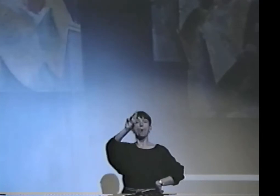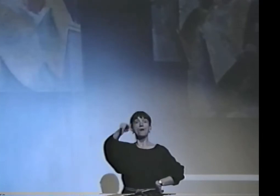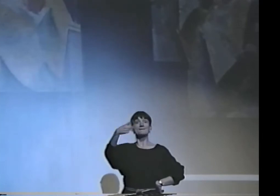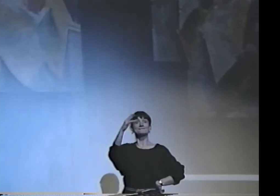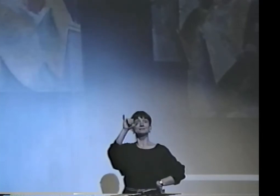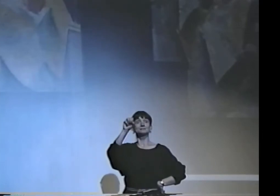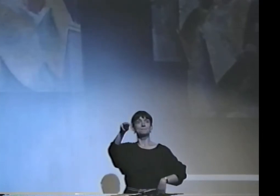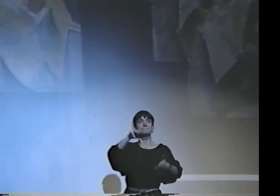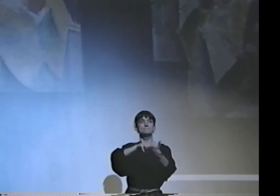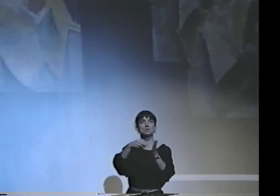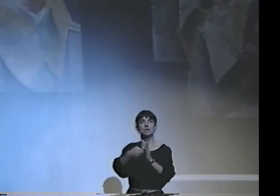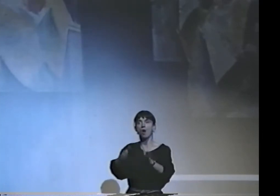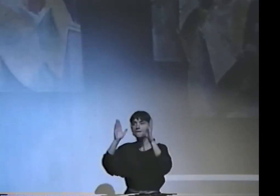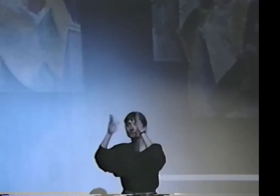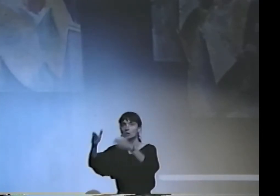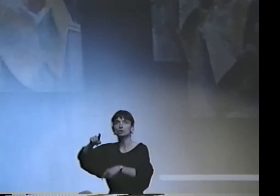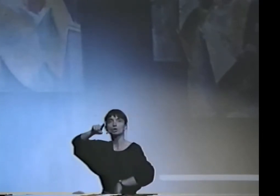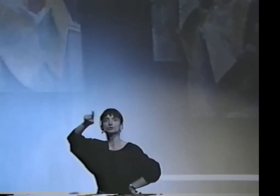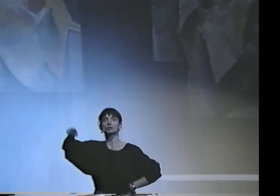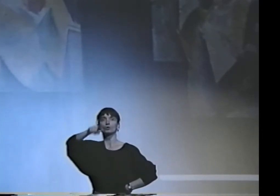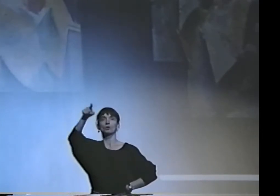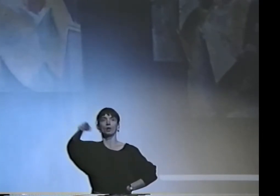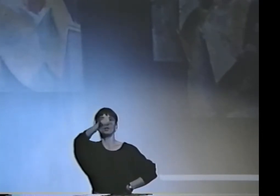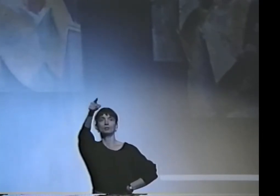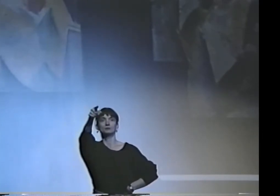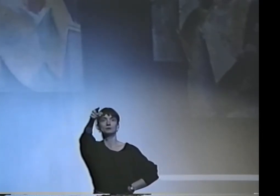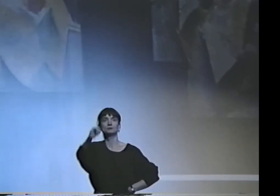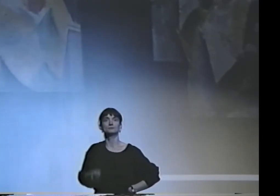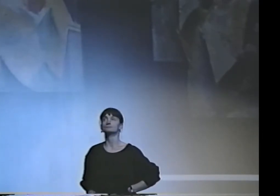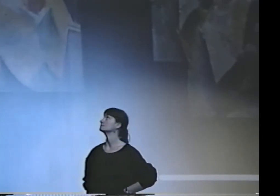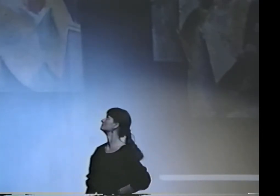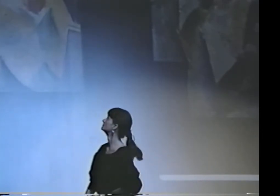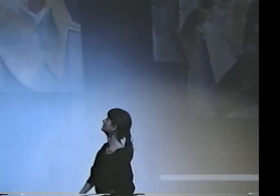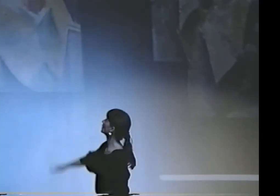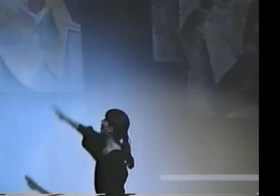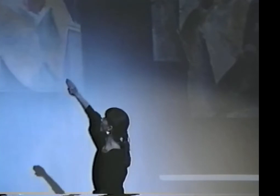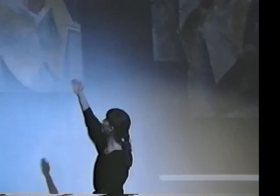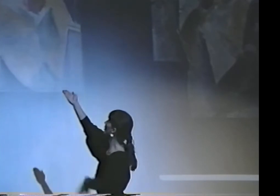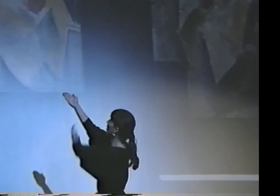ORPHISM, ON THE OTHER HAND, FOCUSES PURELY ON CIRCLES...